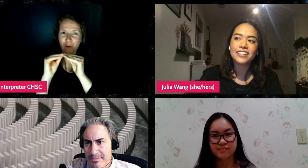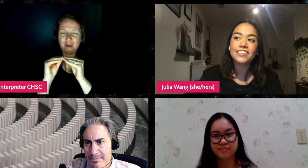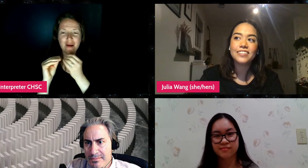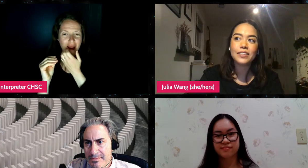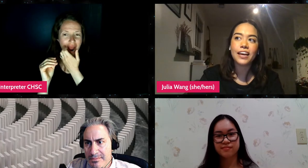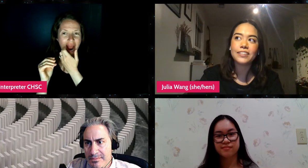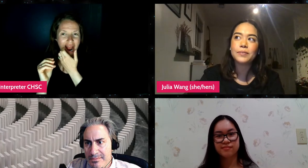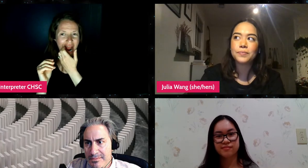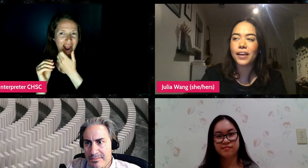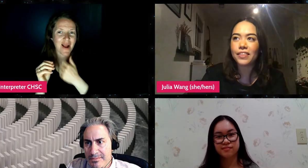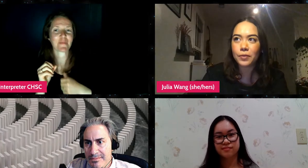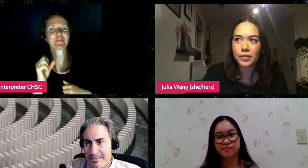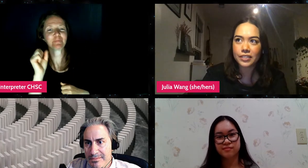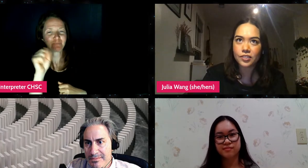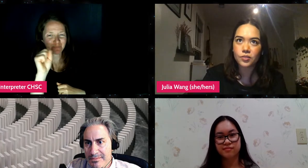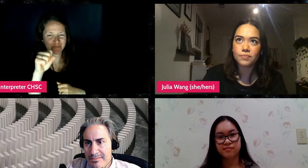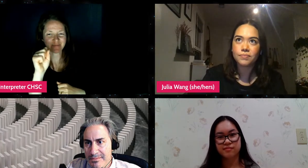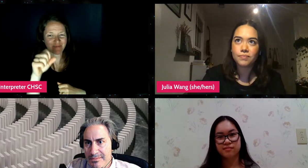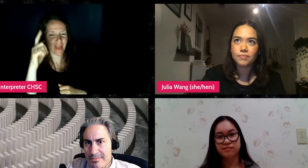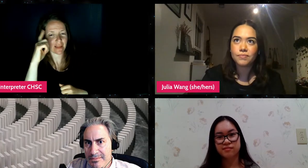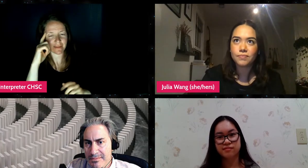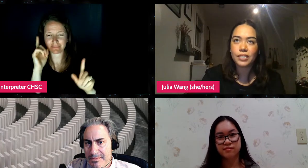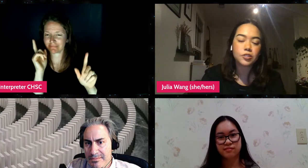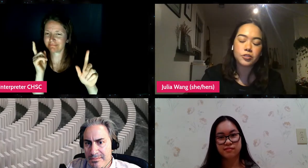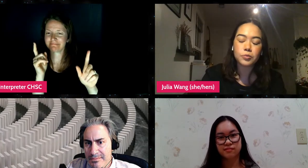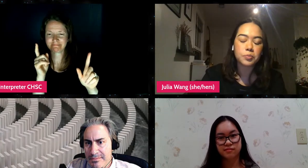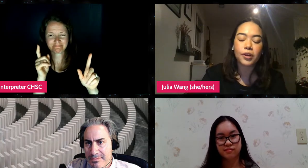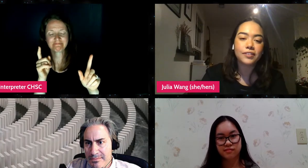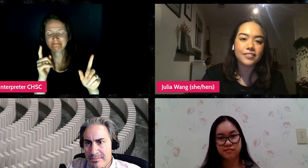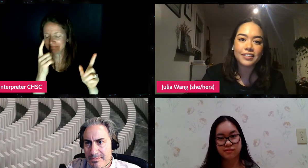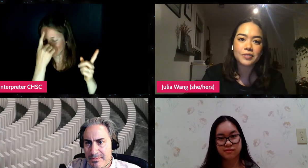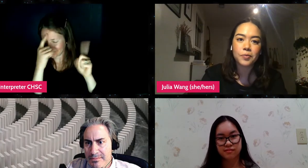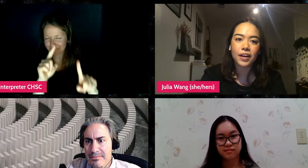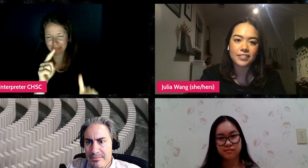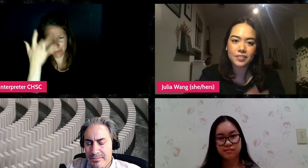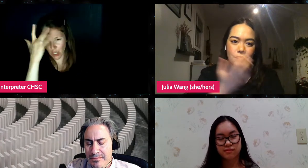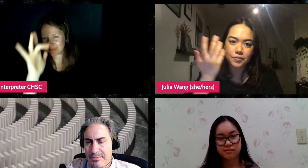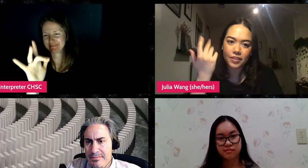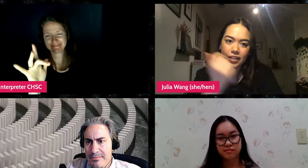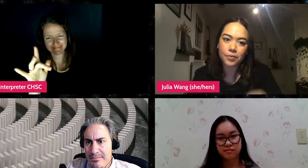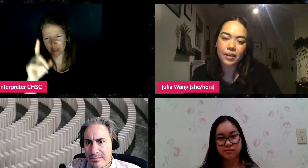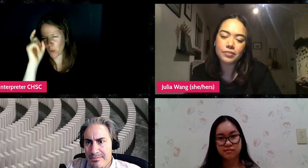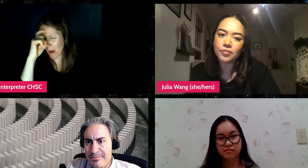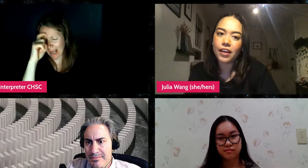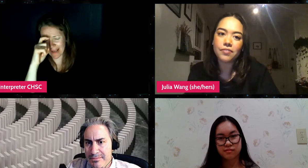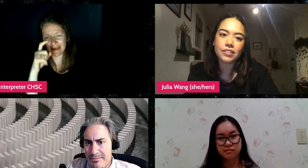That I think rings, that's just so smart. That's so wise and you've done that with Hevesh5